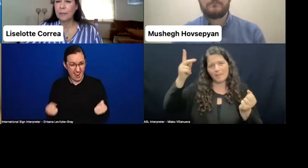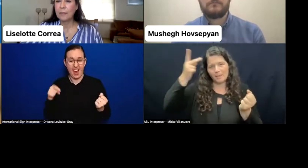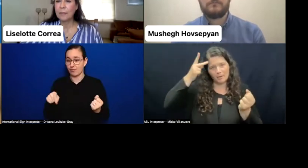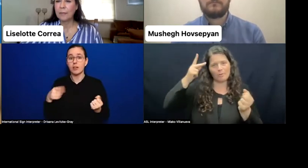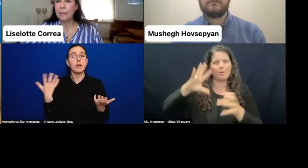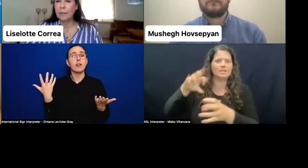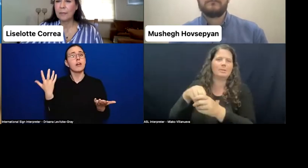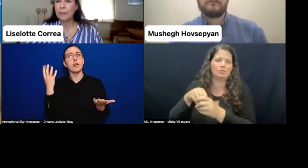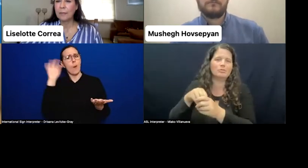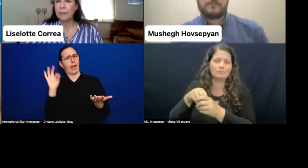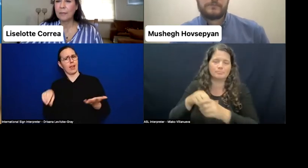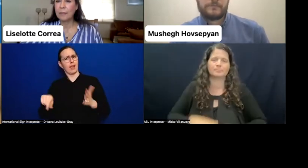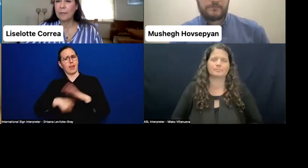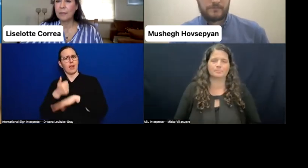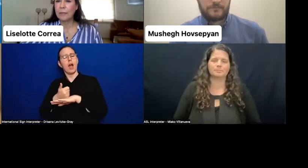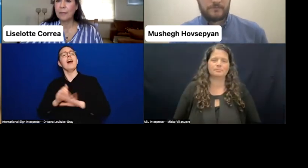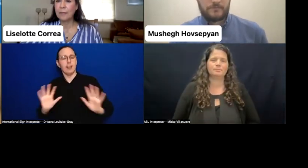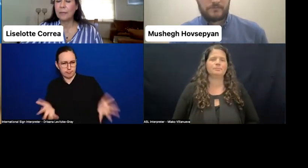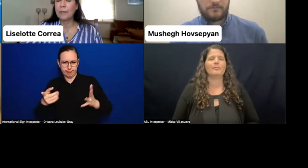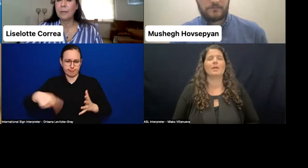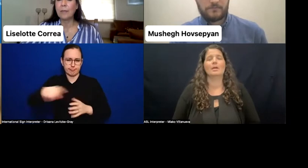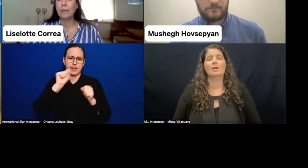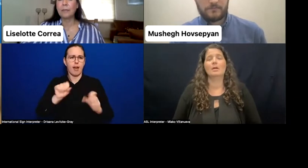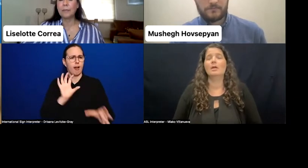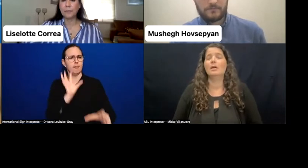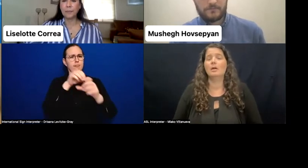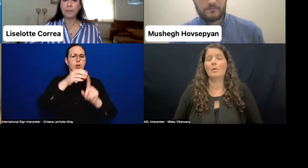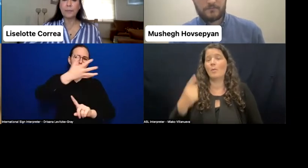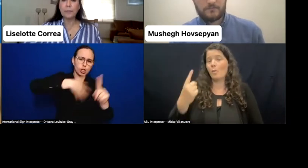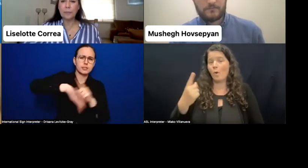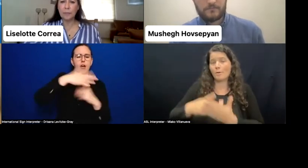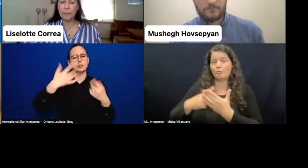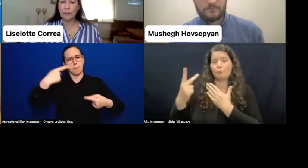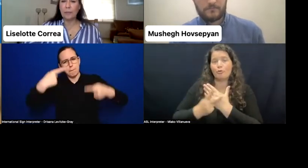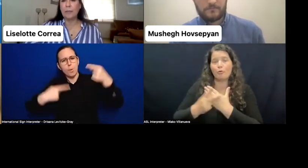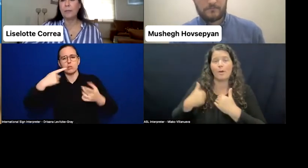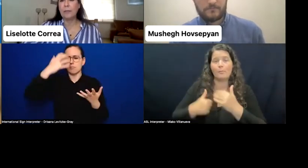And one of those programs was to promote